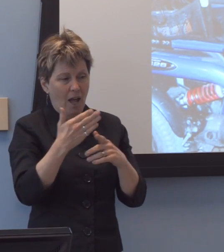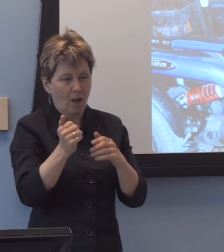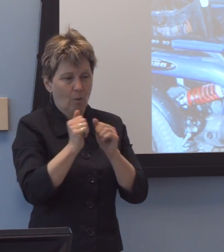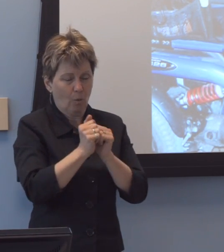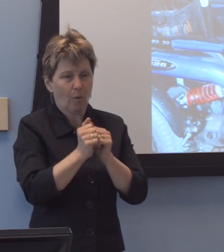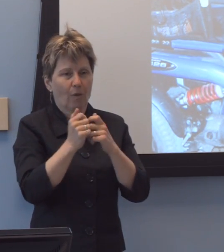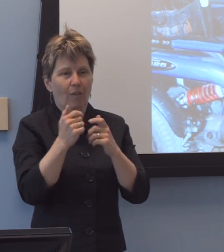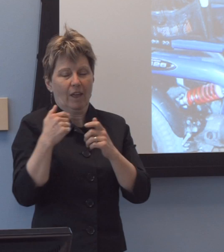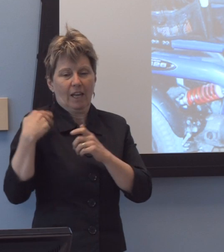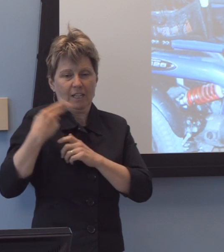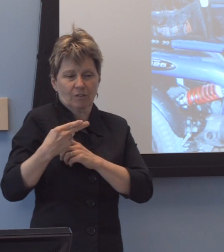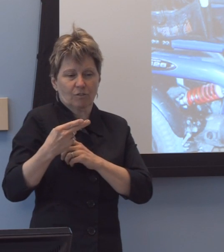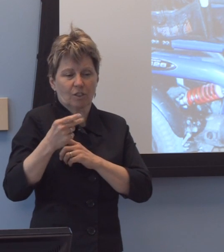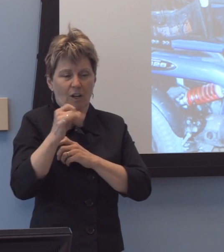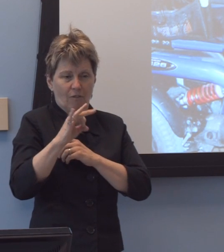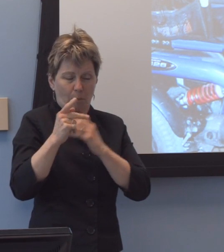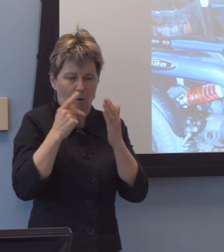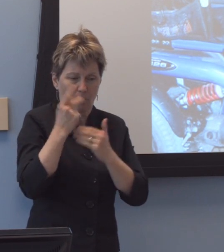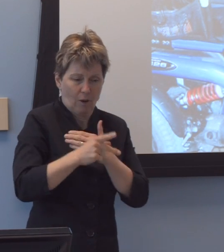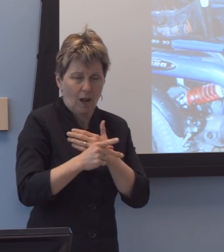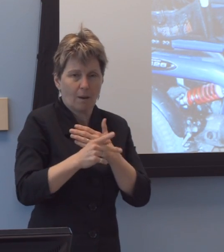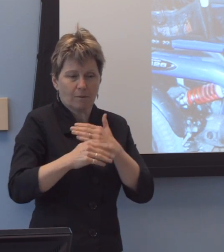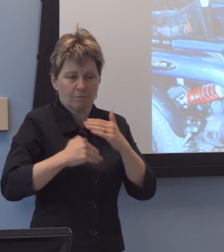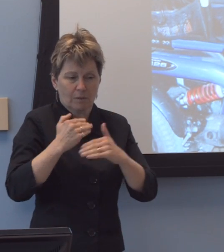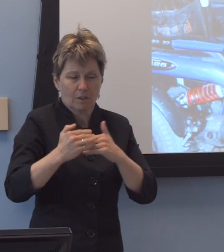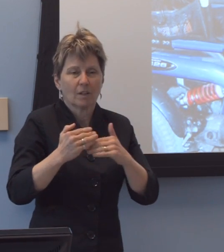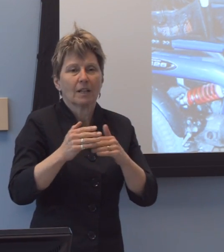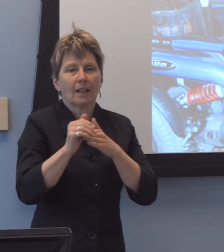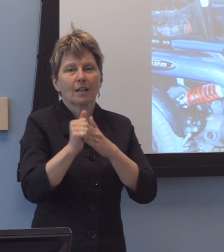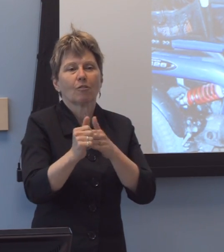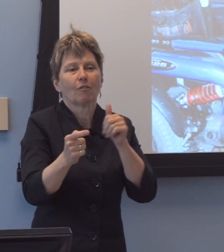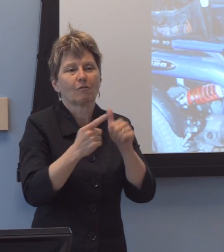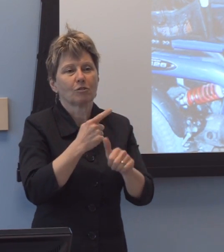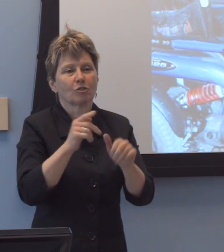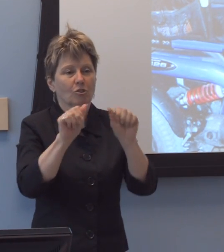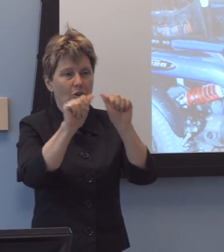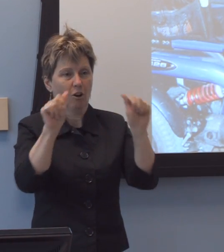national standards of architectural accessibility.